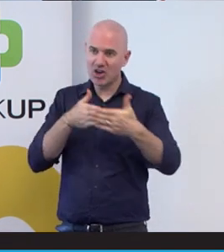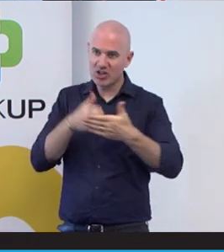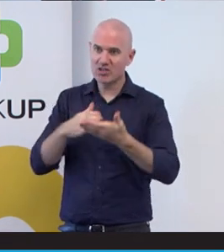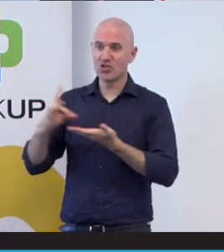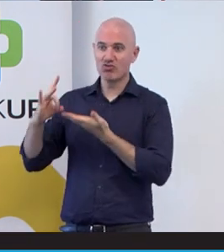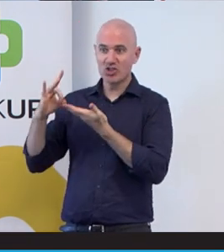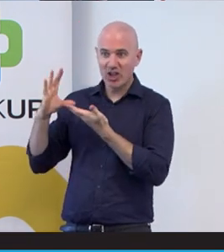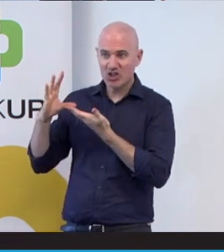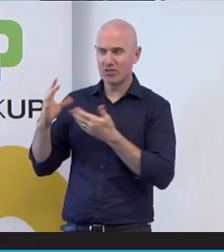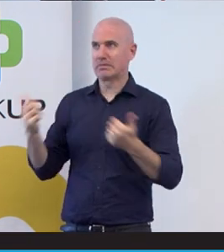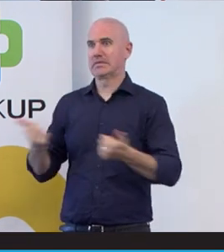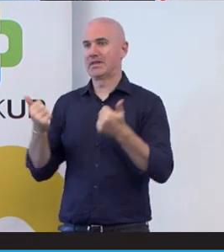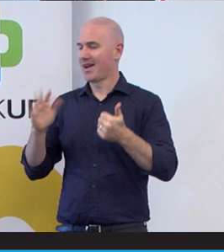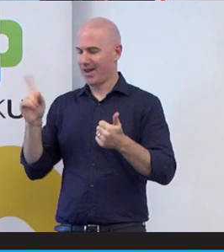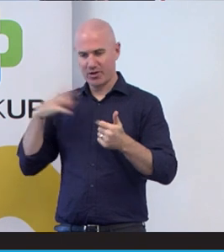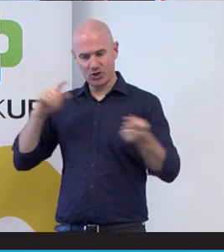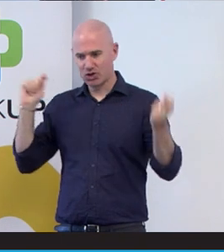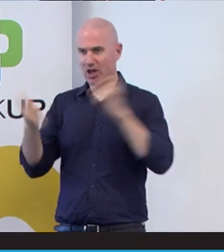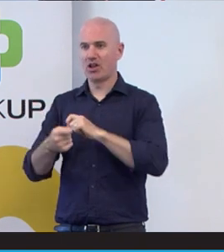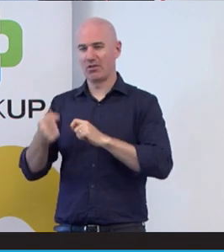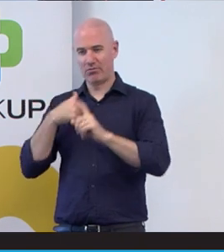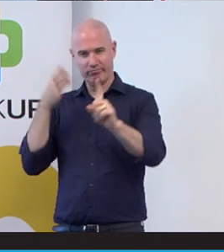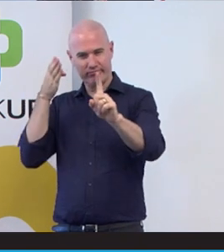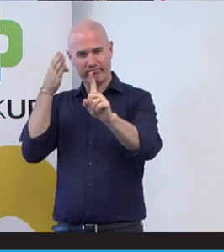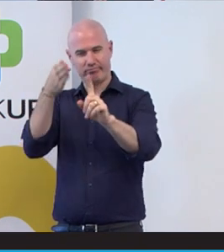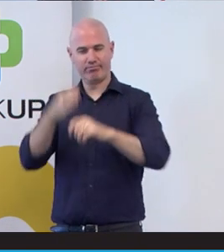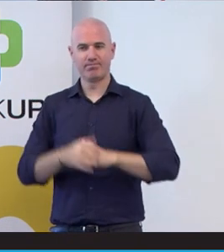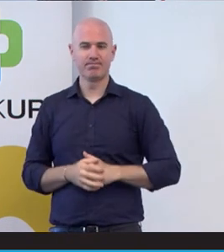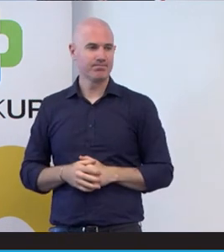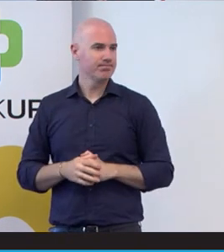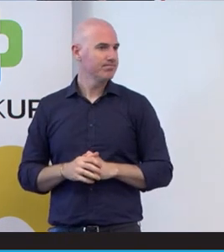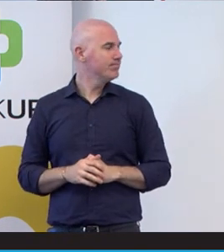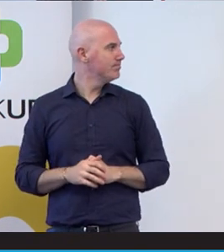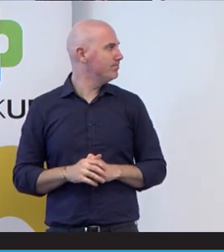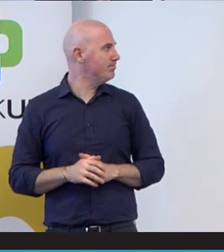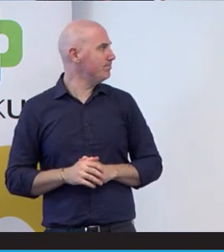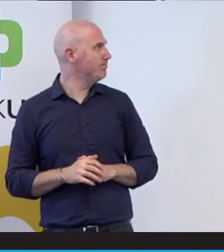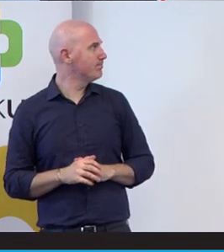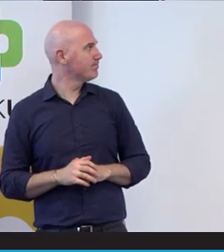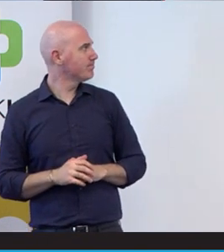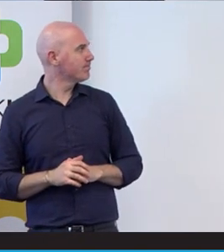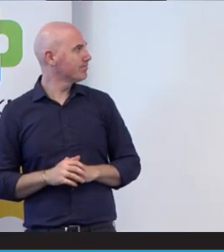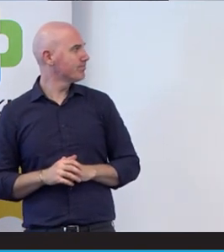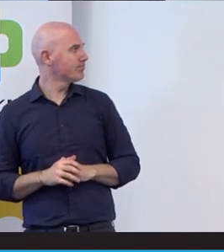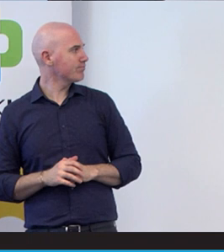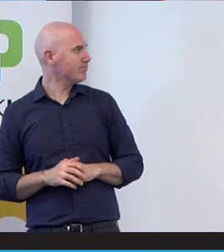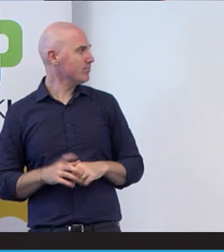change and that's what I'm striving for. So what I do, I what am I doing in my business?